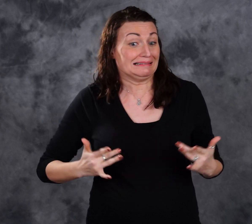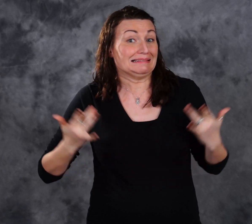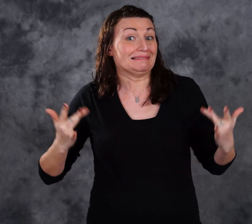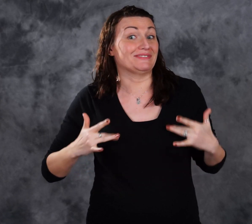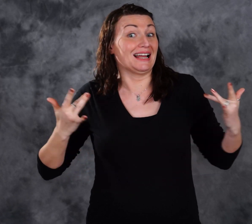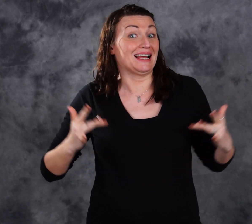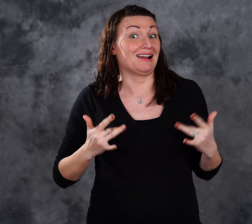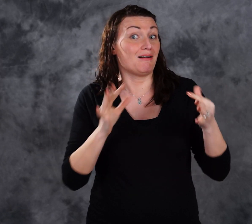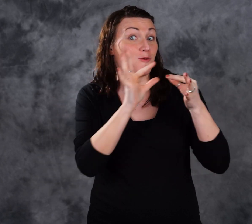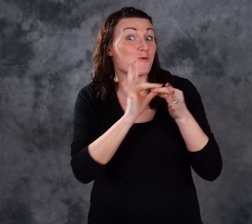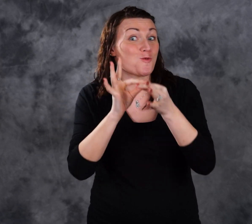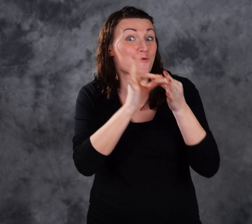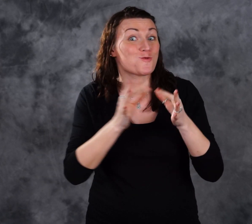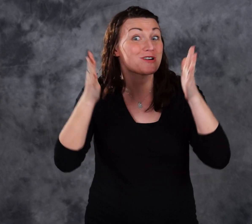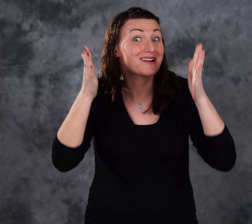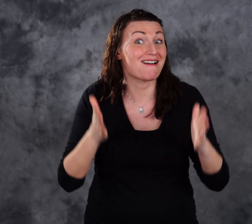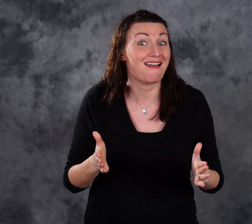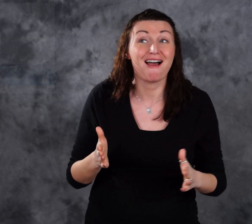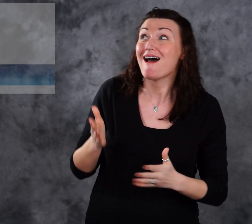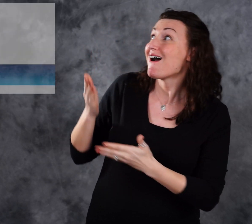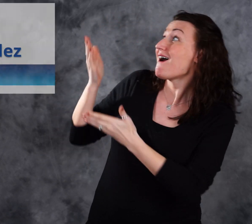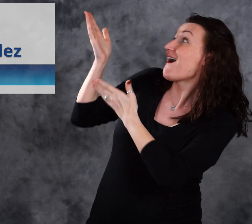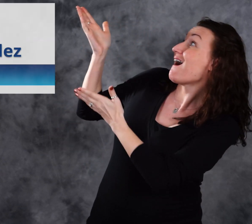Thank you to event coordinator